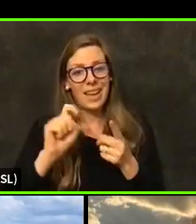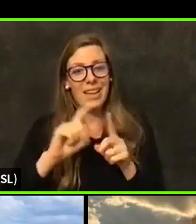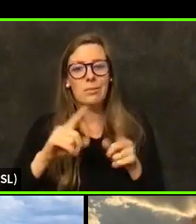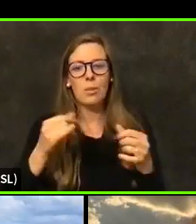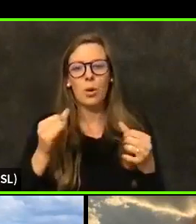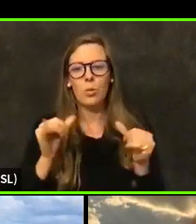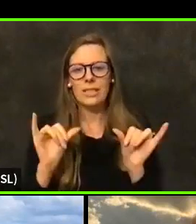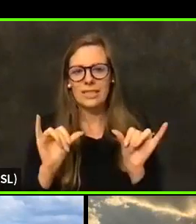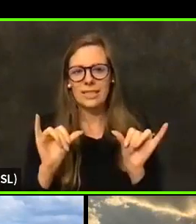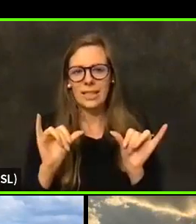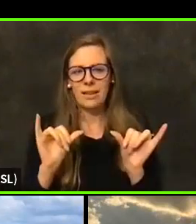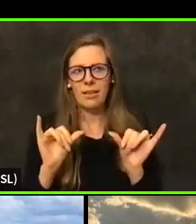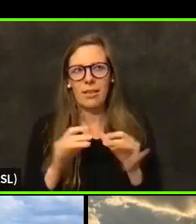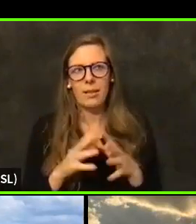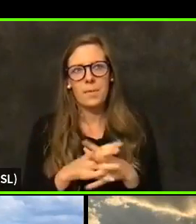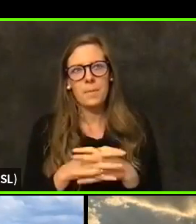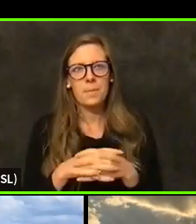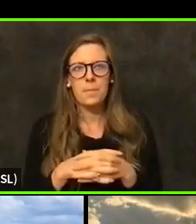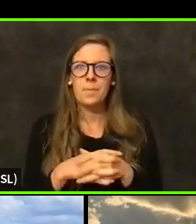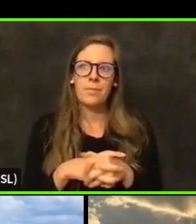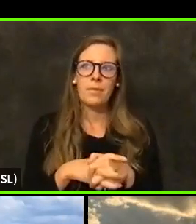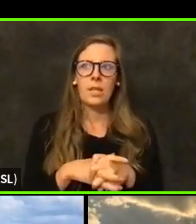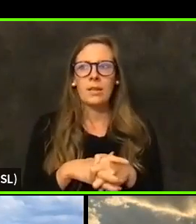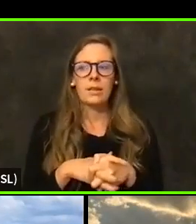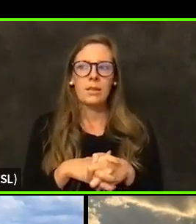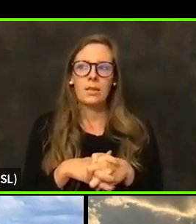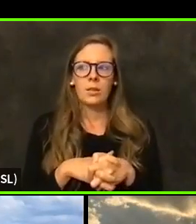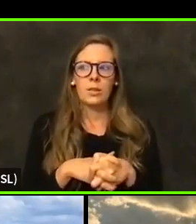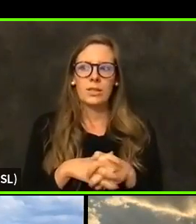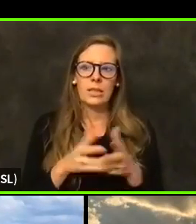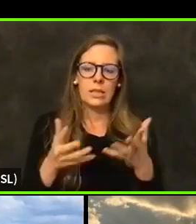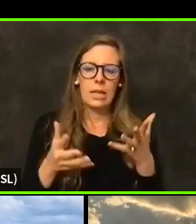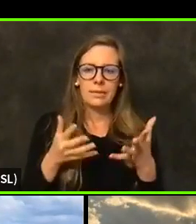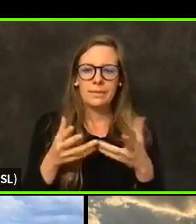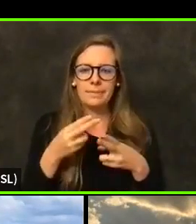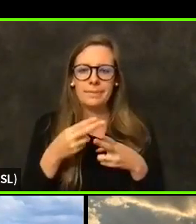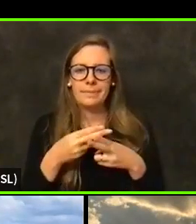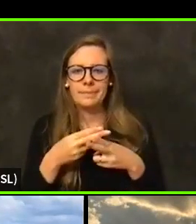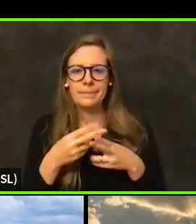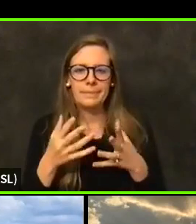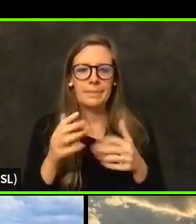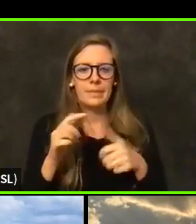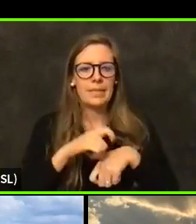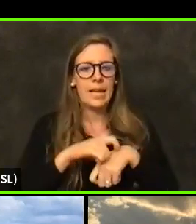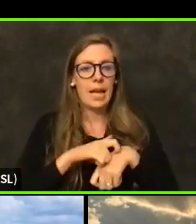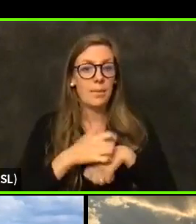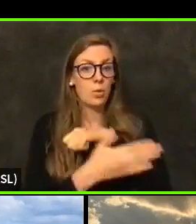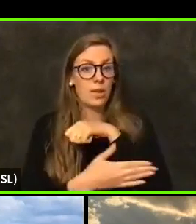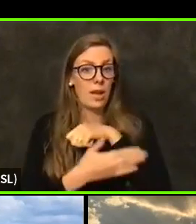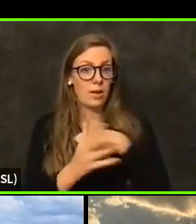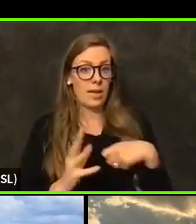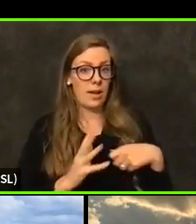in a precarious time. The question is, do county officials know where the infections that we have now are